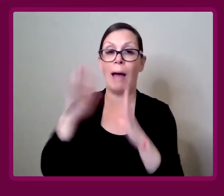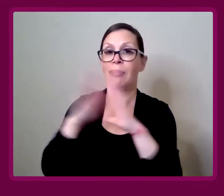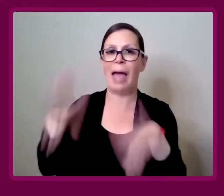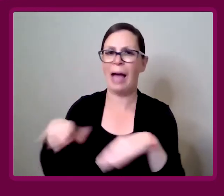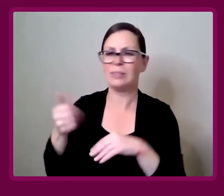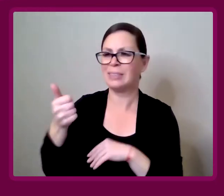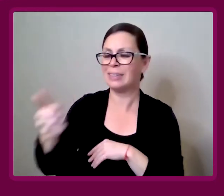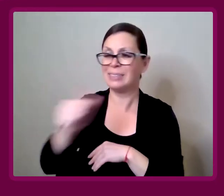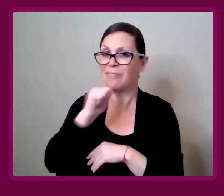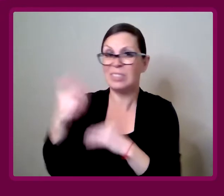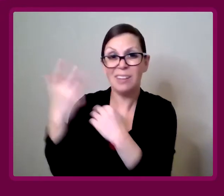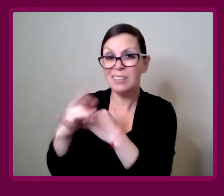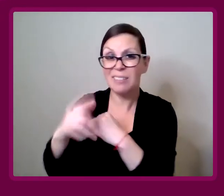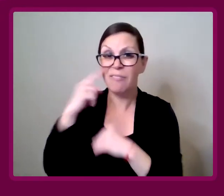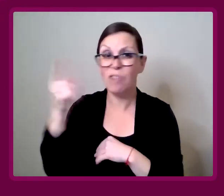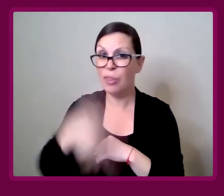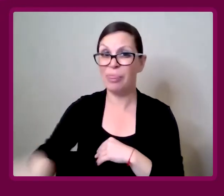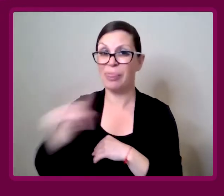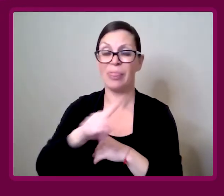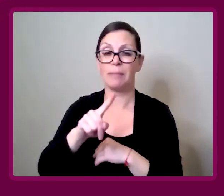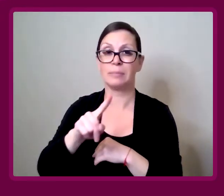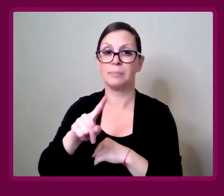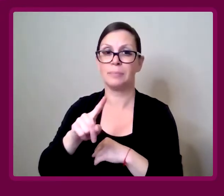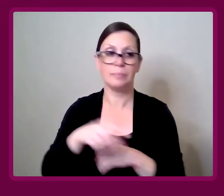Because the housing just isn't there to move to.